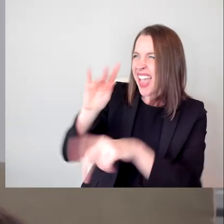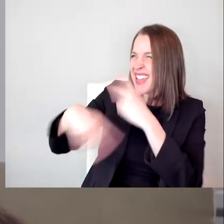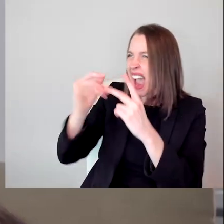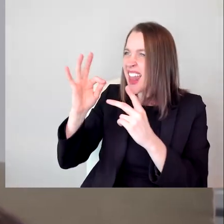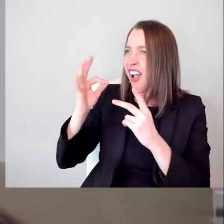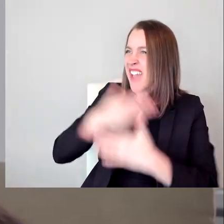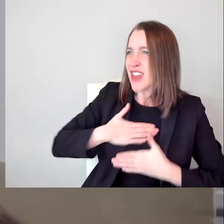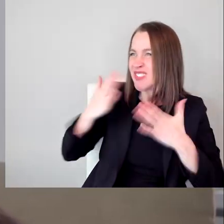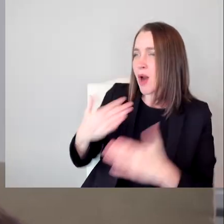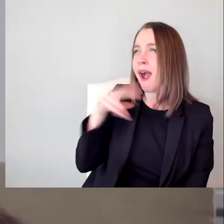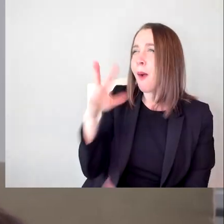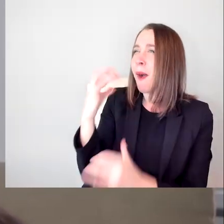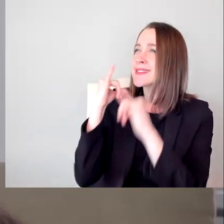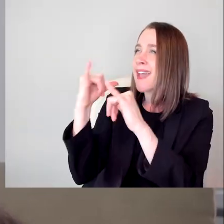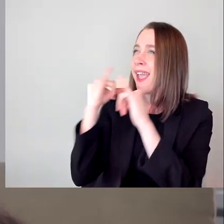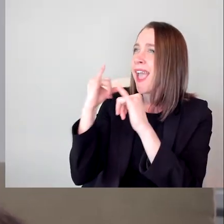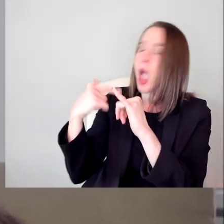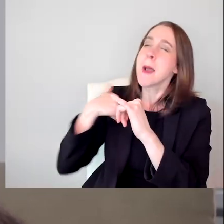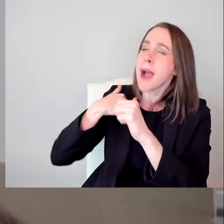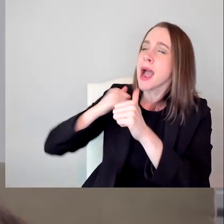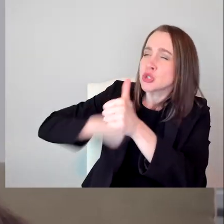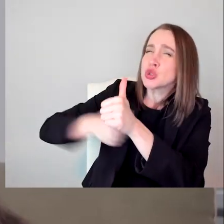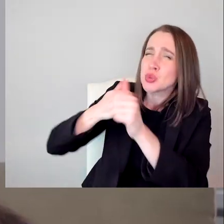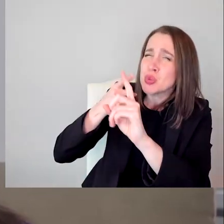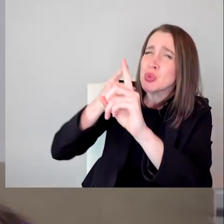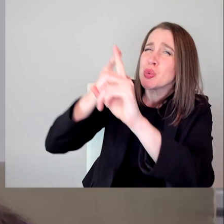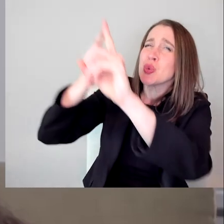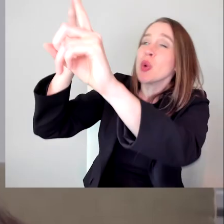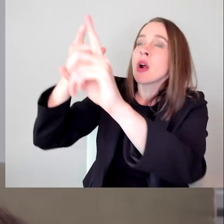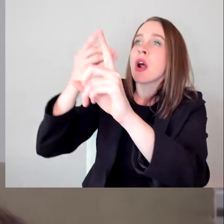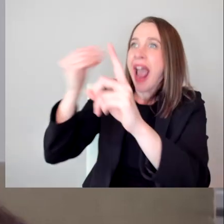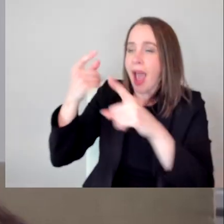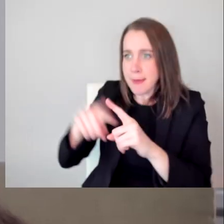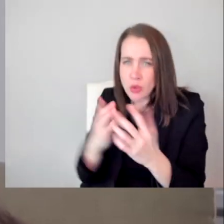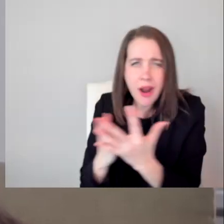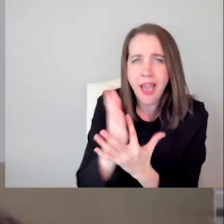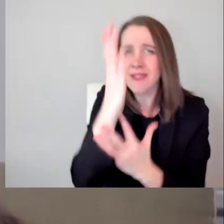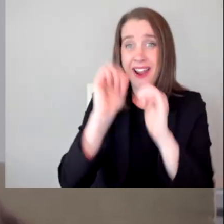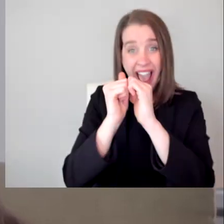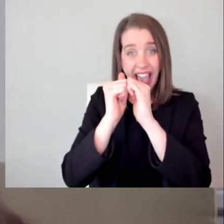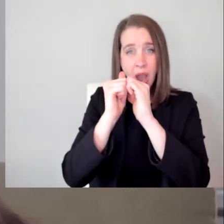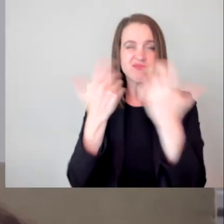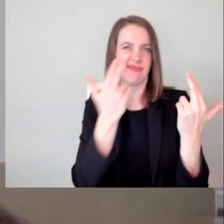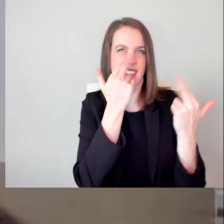And I pursued it, and I managed to navigate that world by going through comedy, because I did not